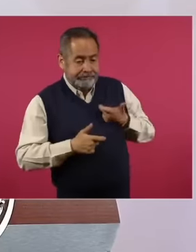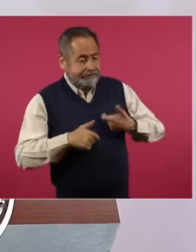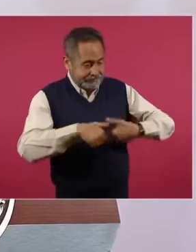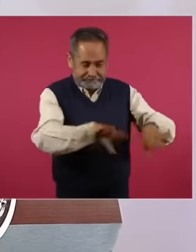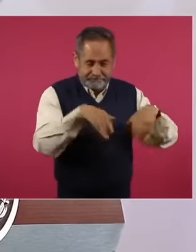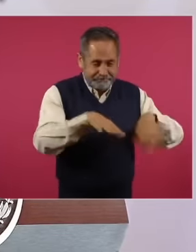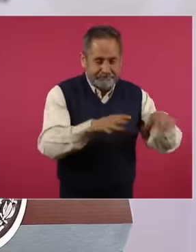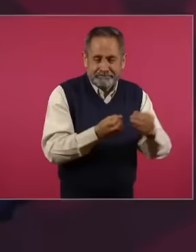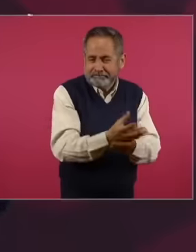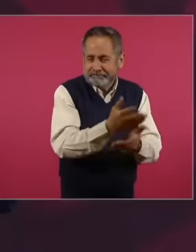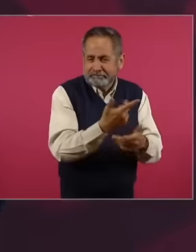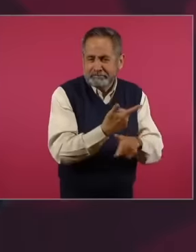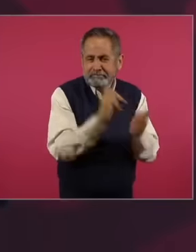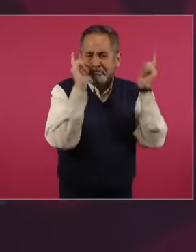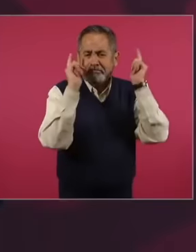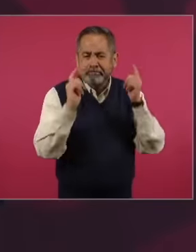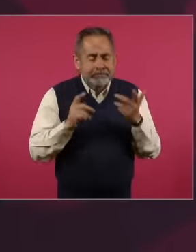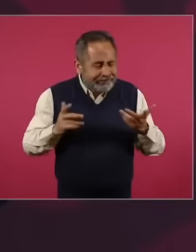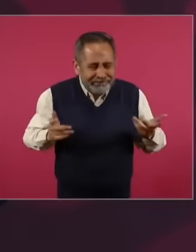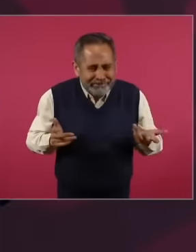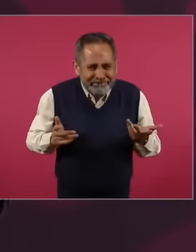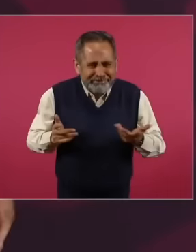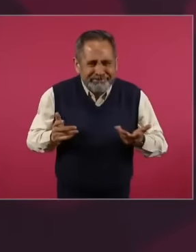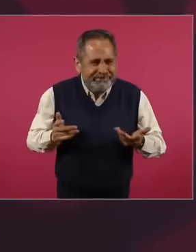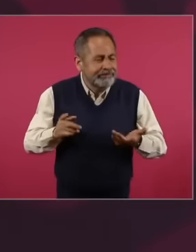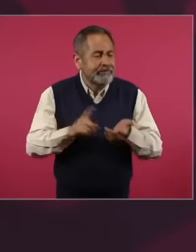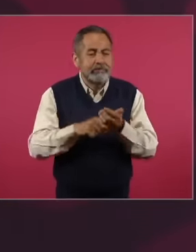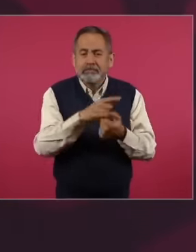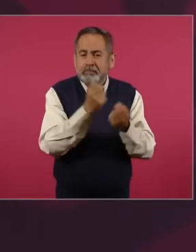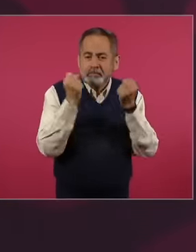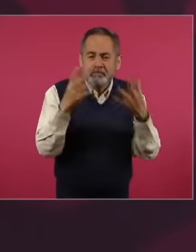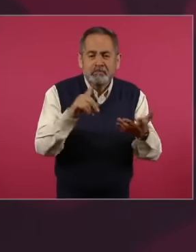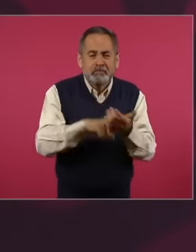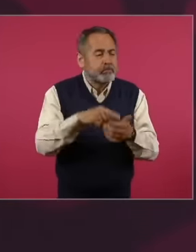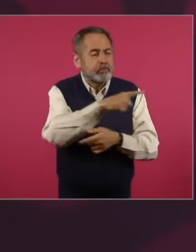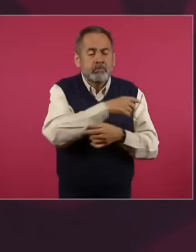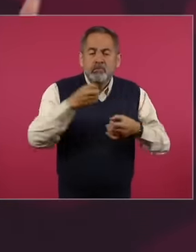judges do? magistrates and ministers are in